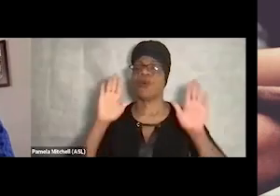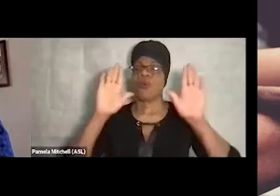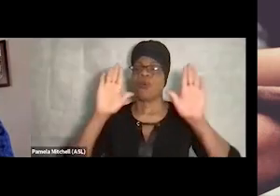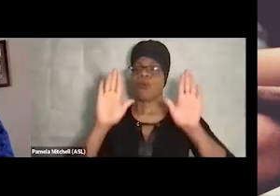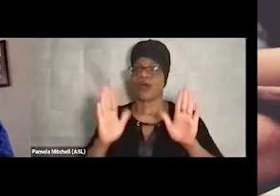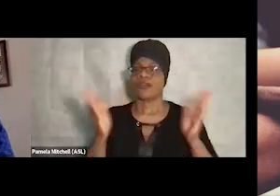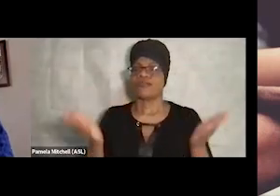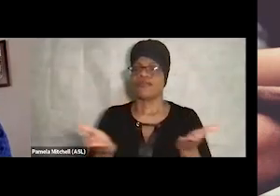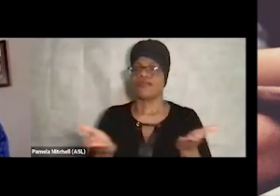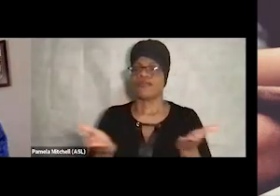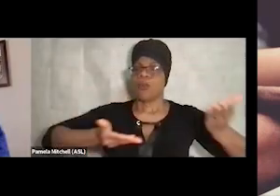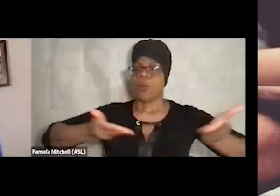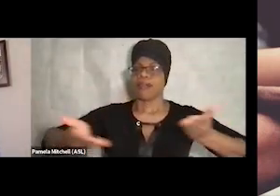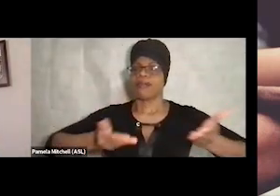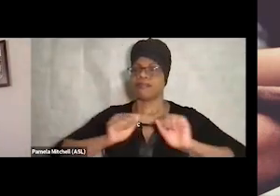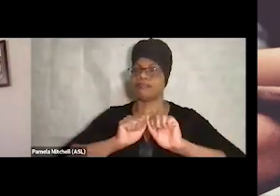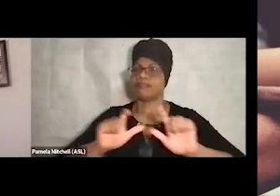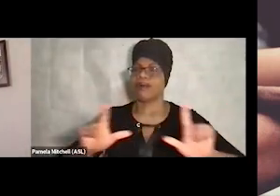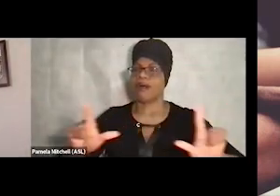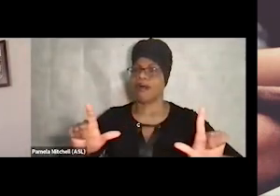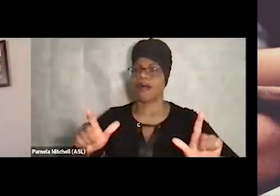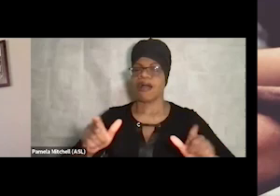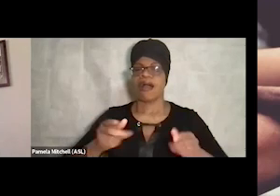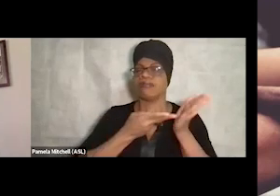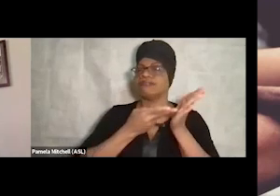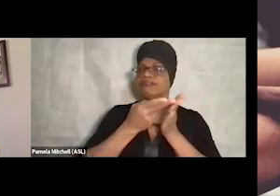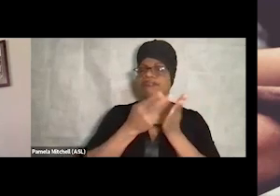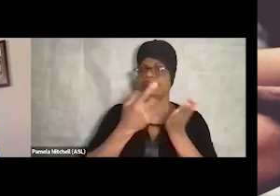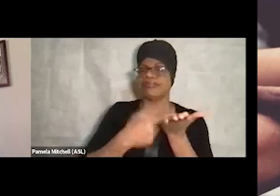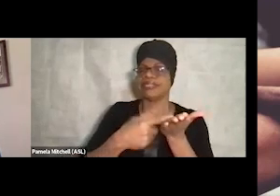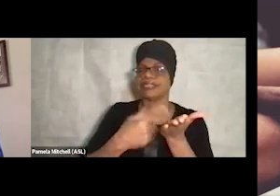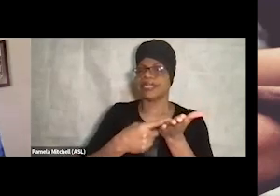I'm just honored to talk about this topic of partnerships, and I was...